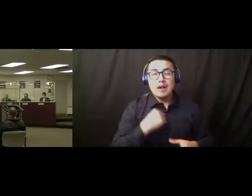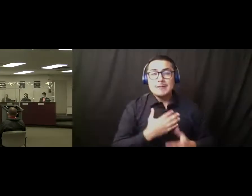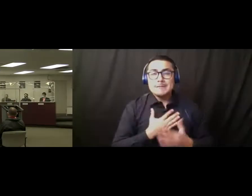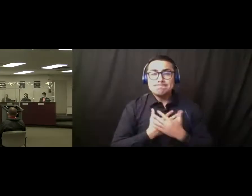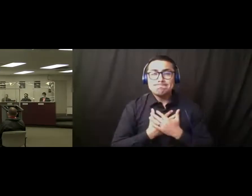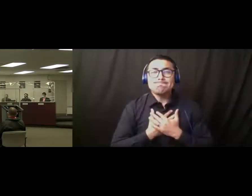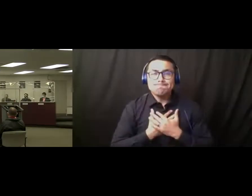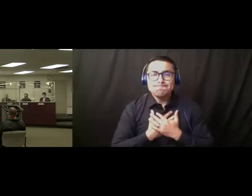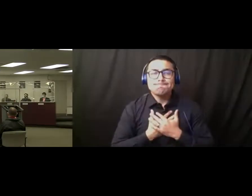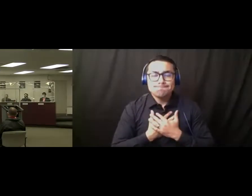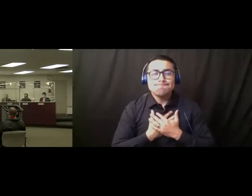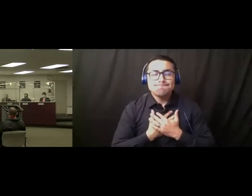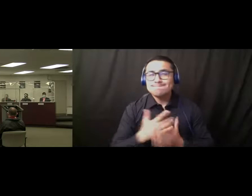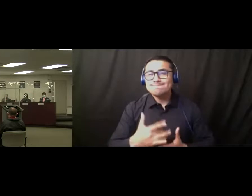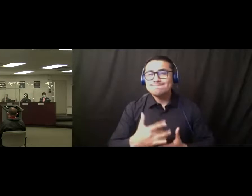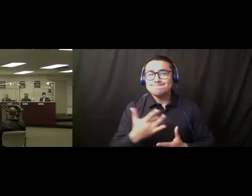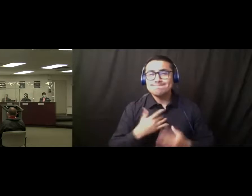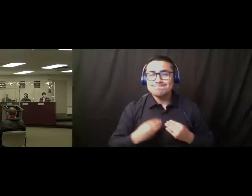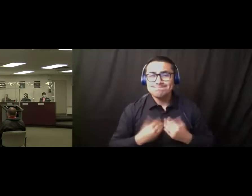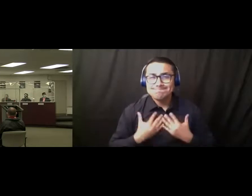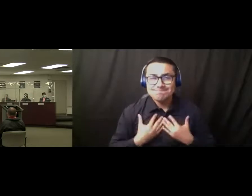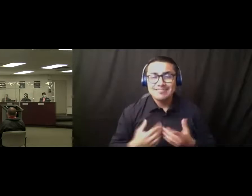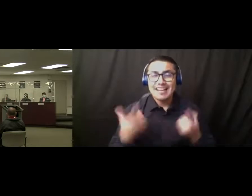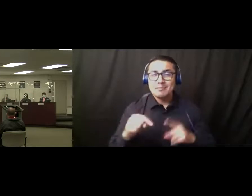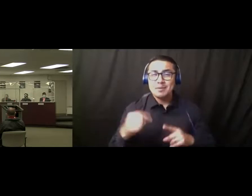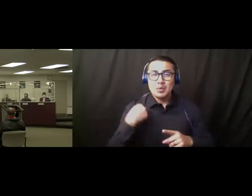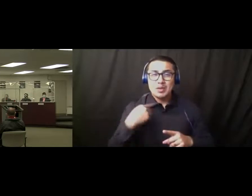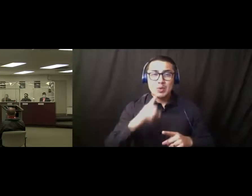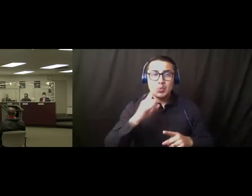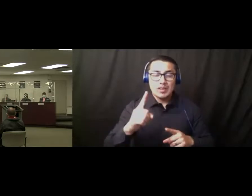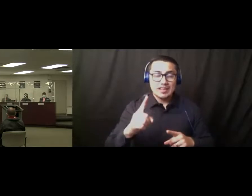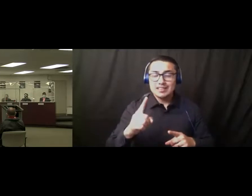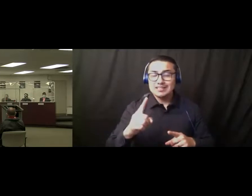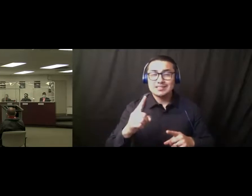uh, promoted or graduated over 2,000 students from this program